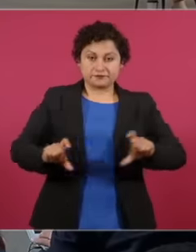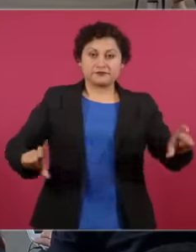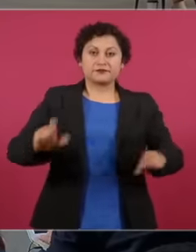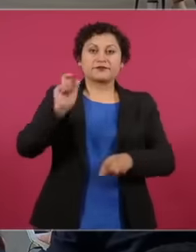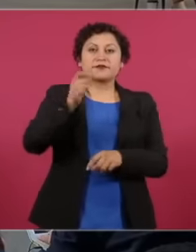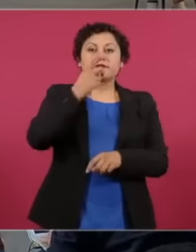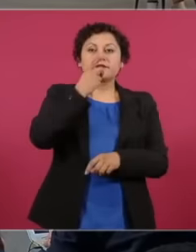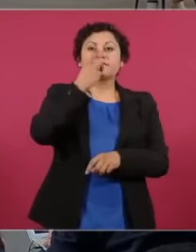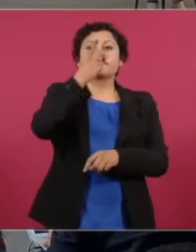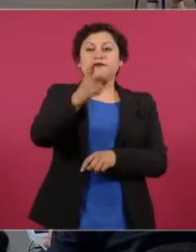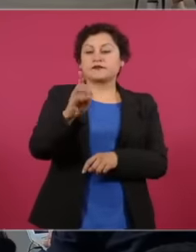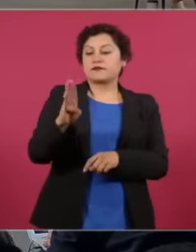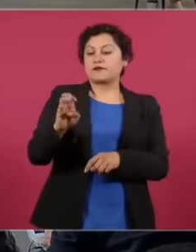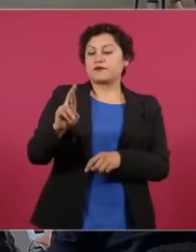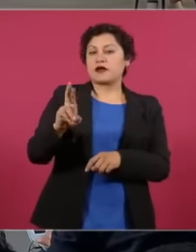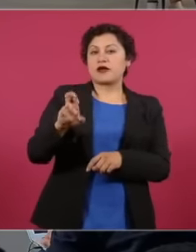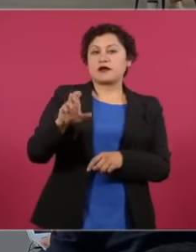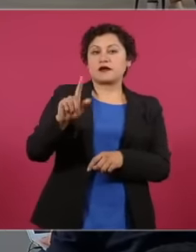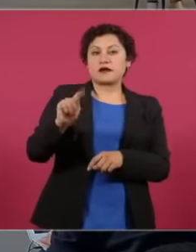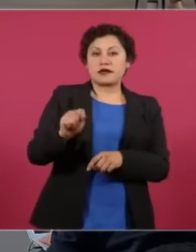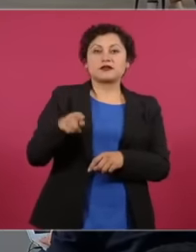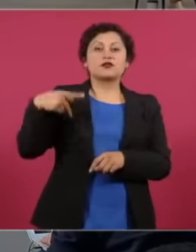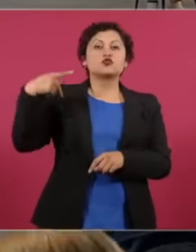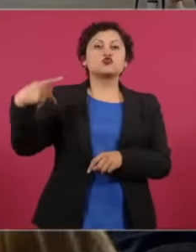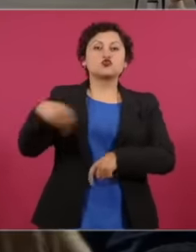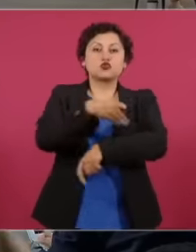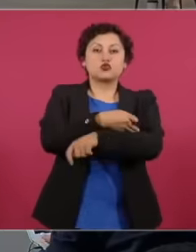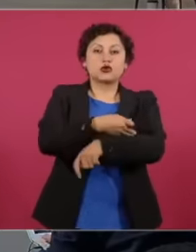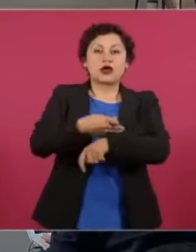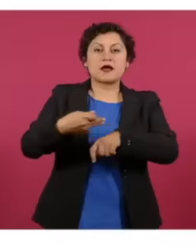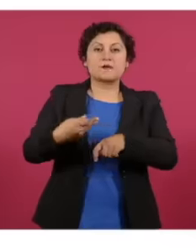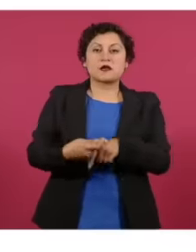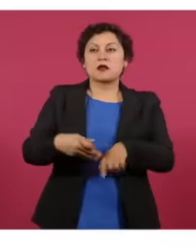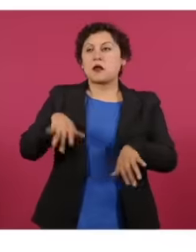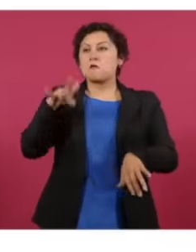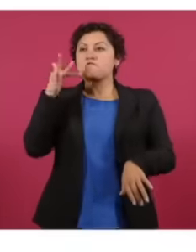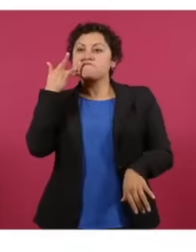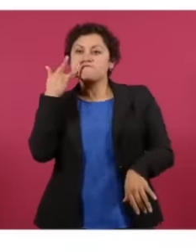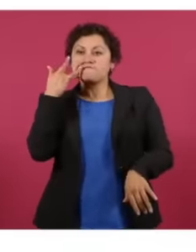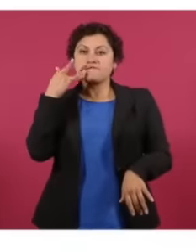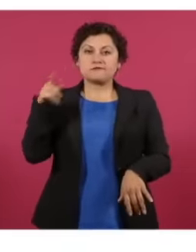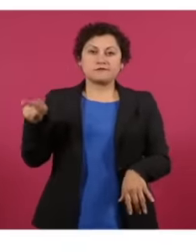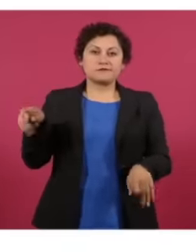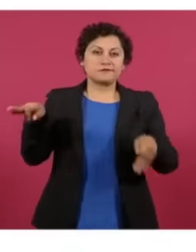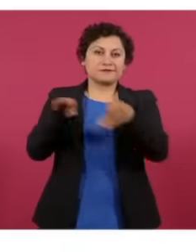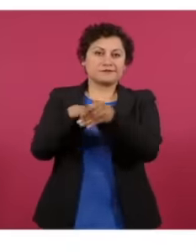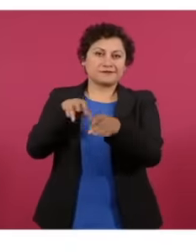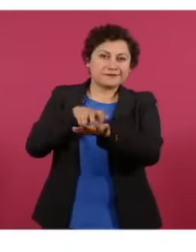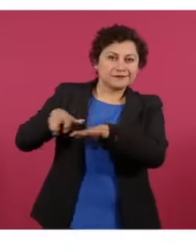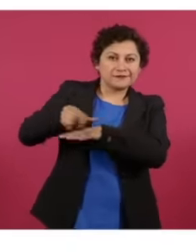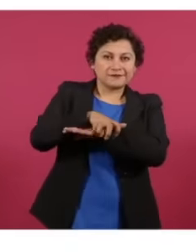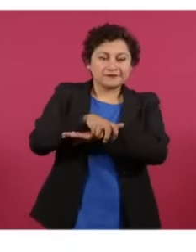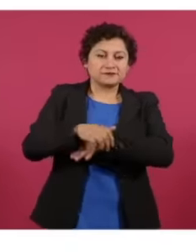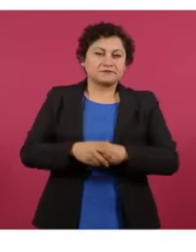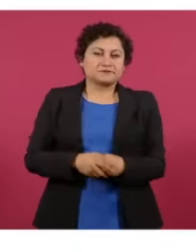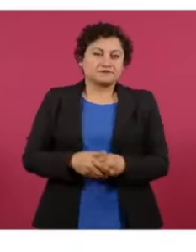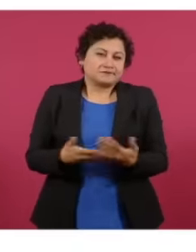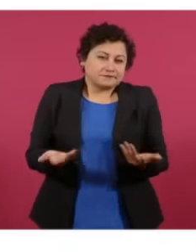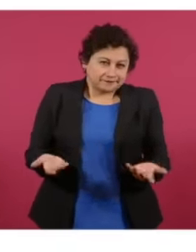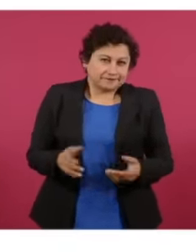May train, that is, it is like when this Nobel Prize in journalism